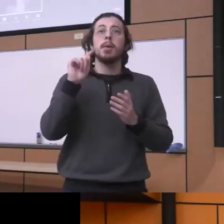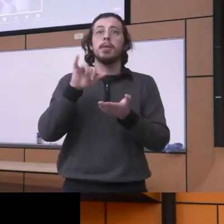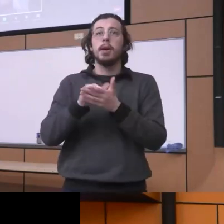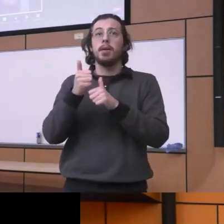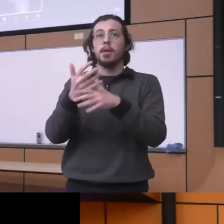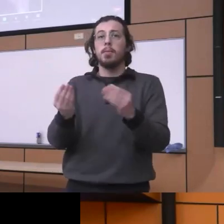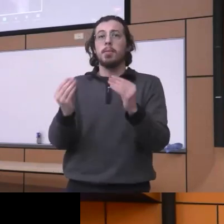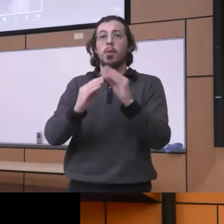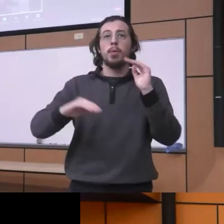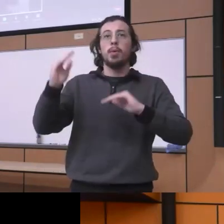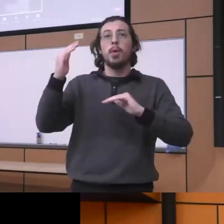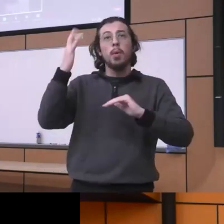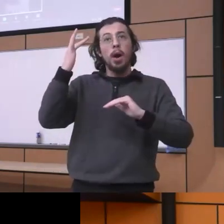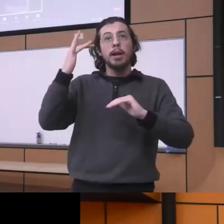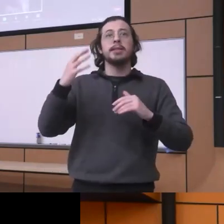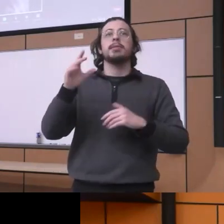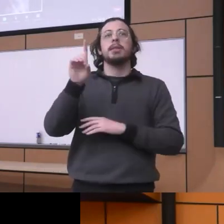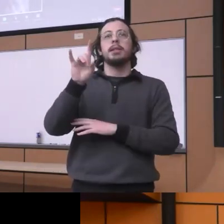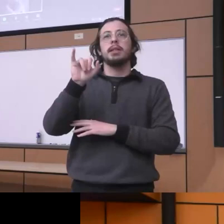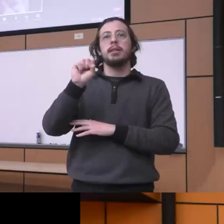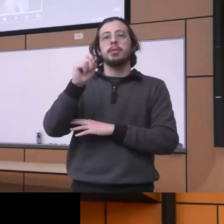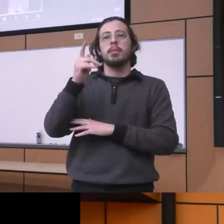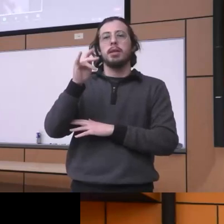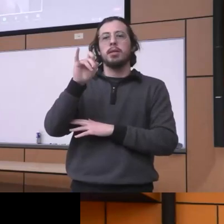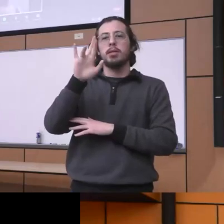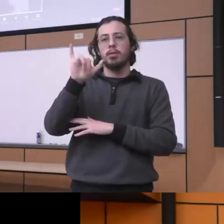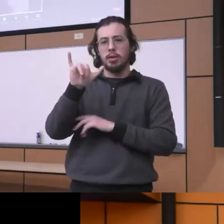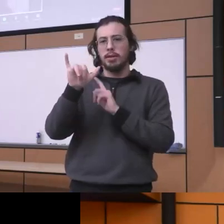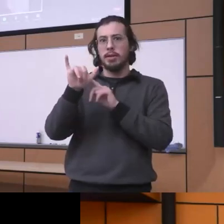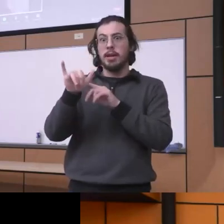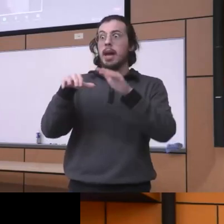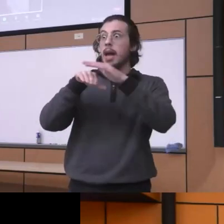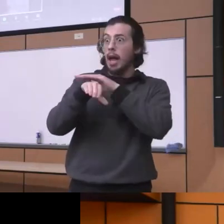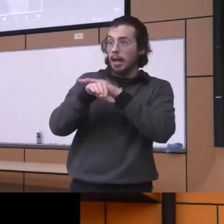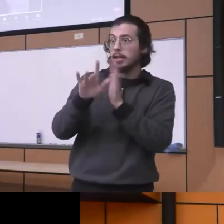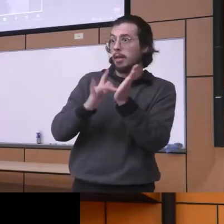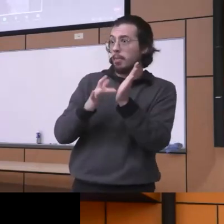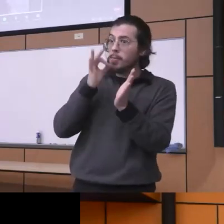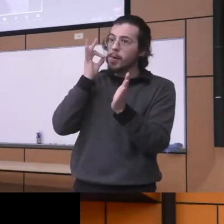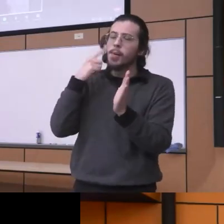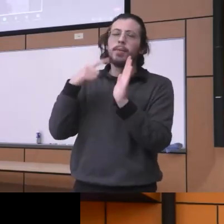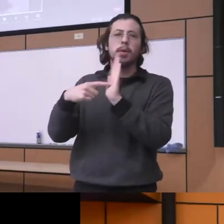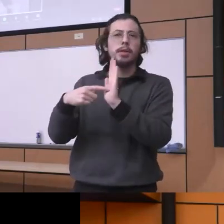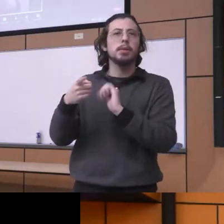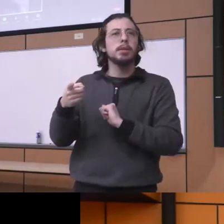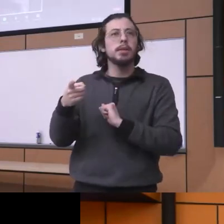dispensaries a lot of feeding access you know two medical marijuana for example you know is limited